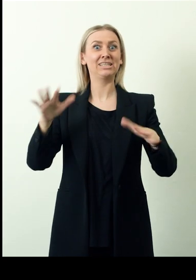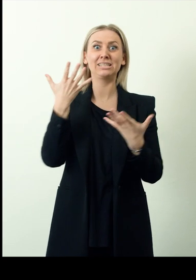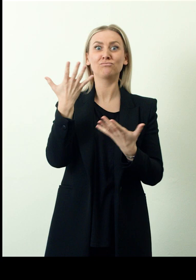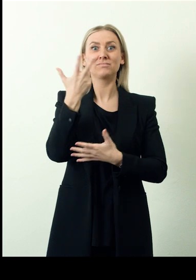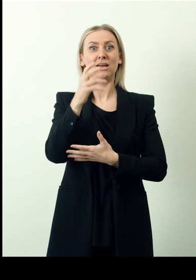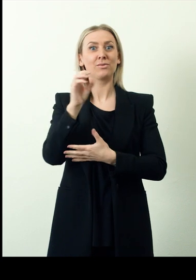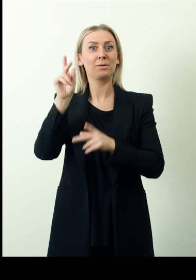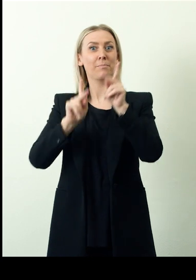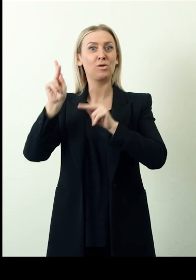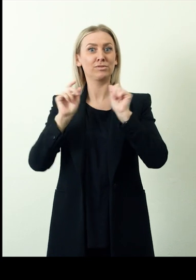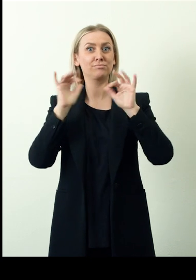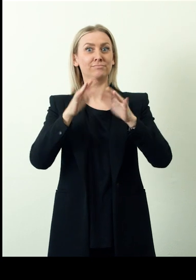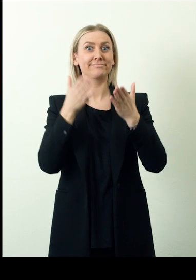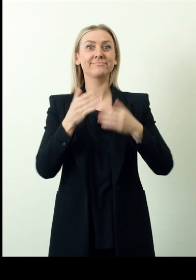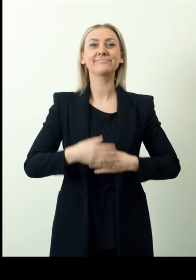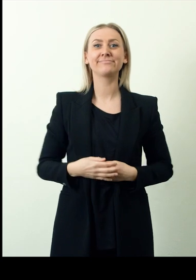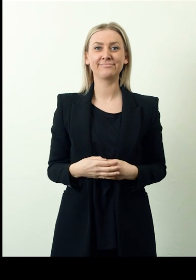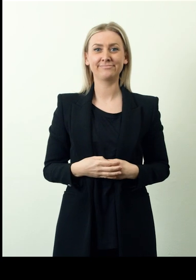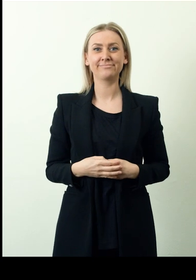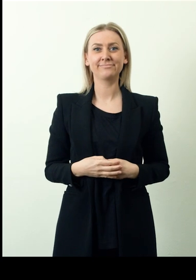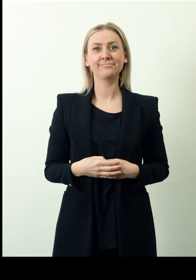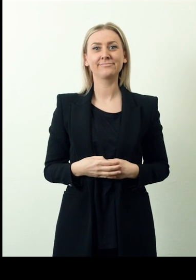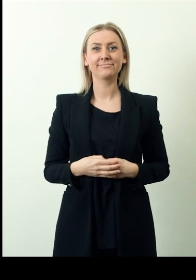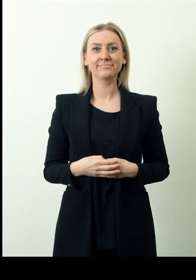It had more than 300 participants by 2022.